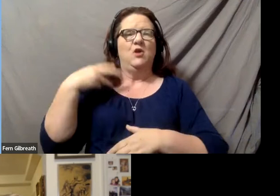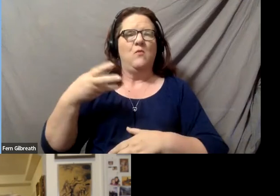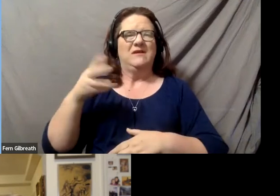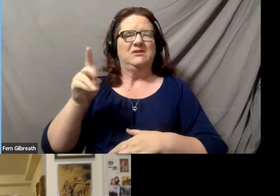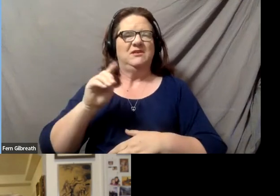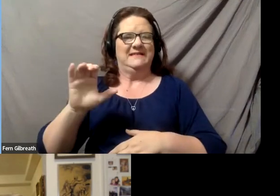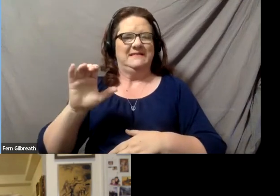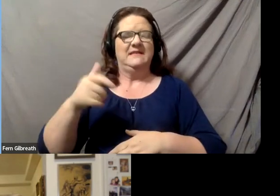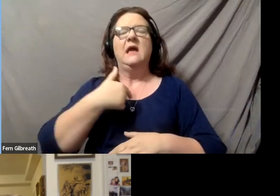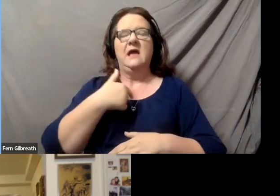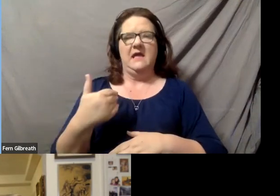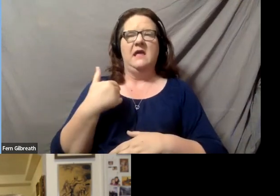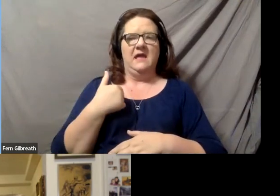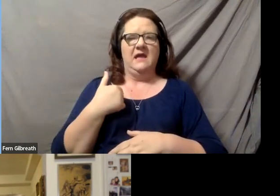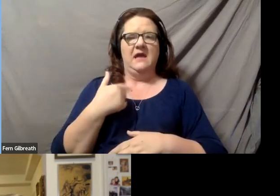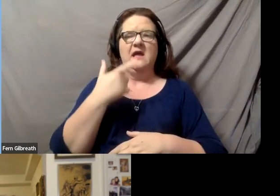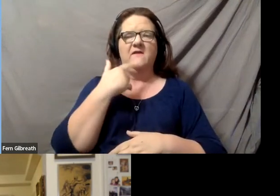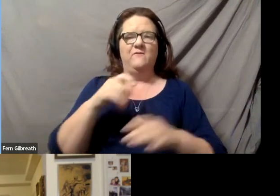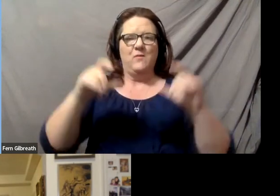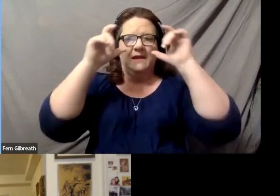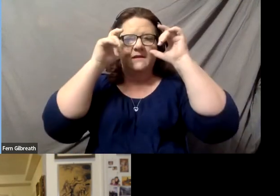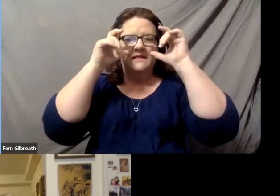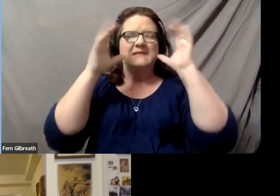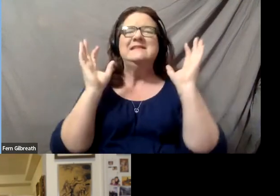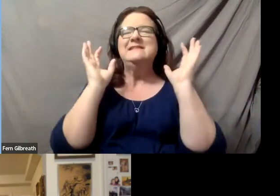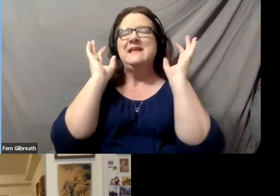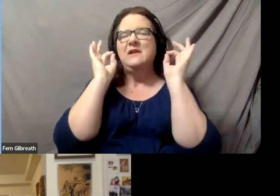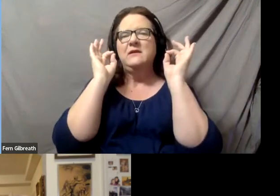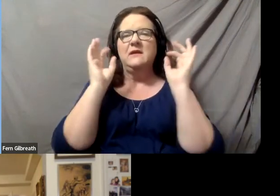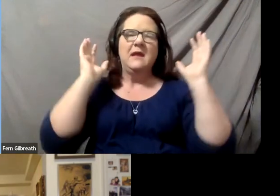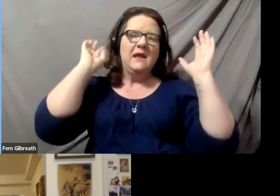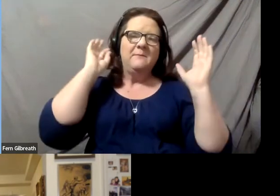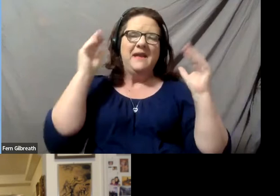I have red glasses and earrings, and my hair is like shoulder length.